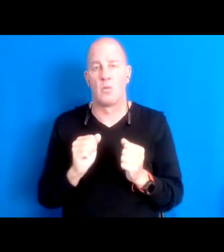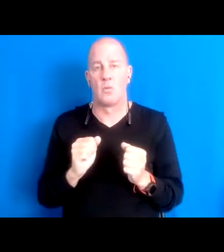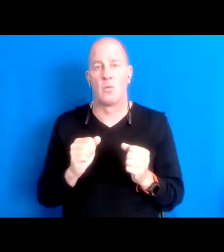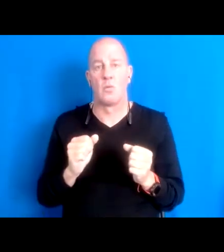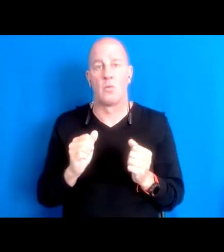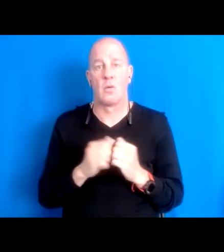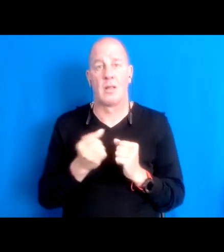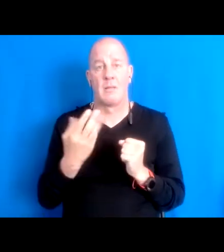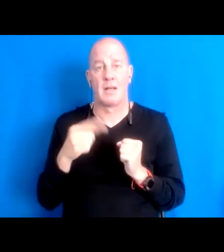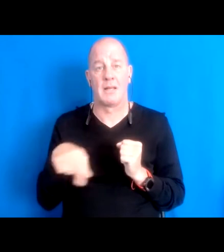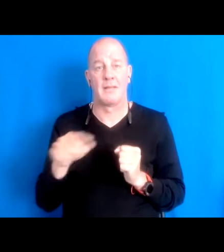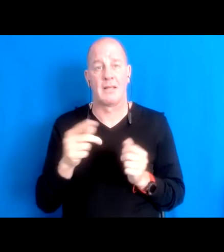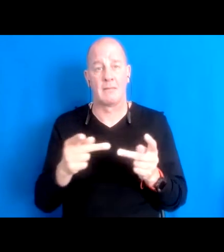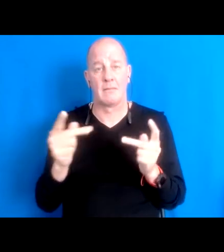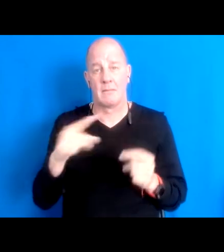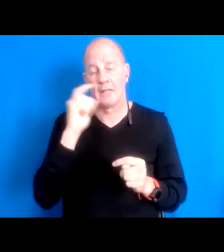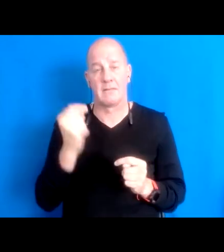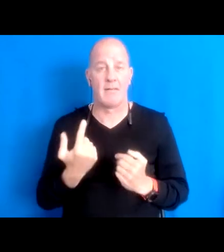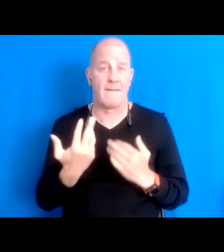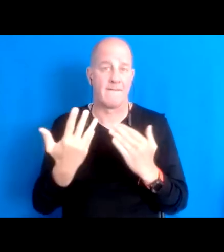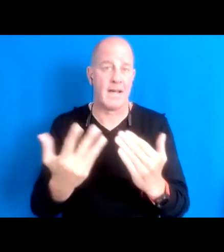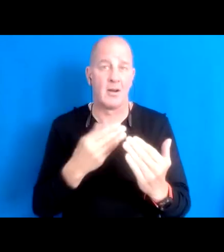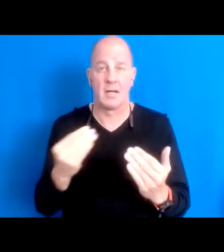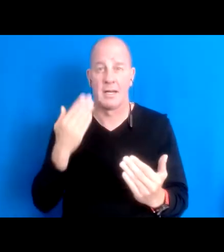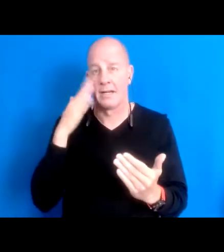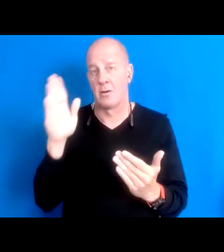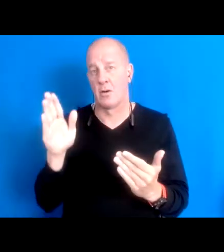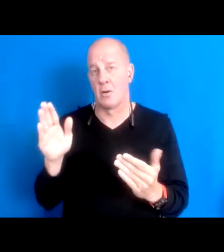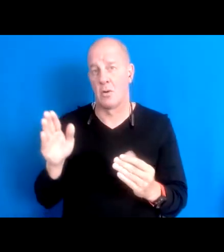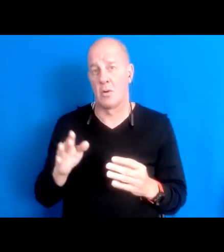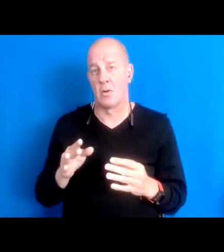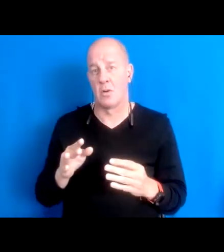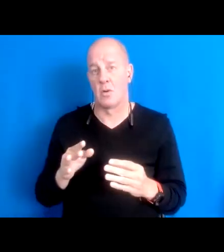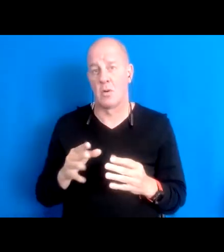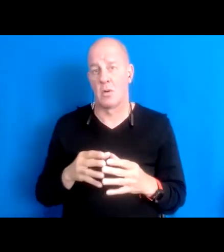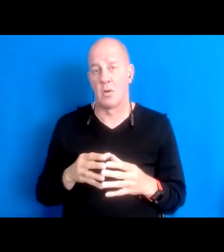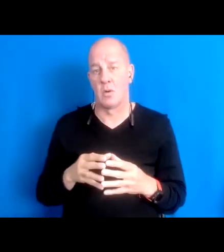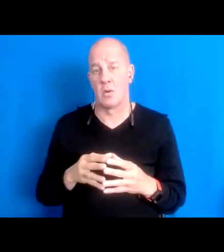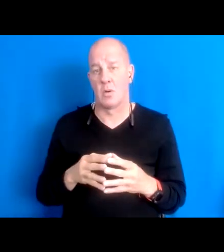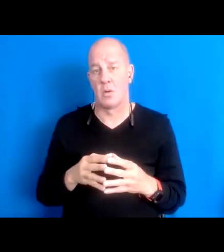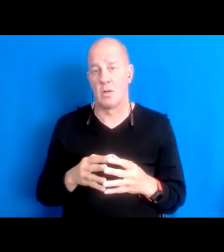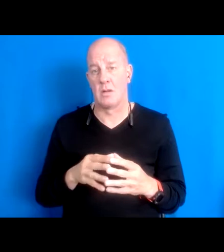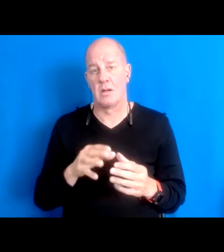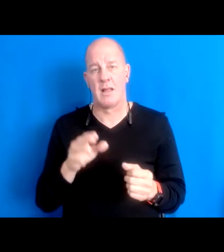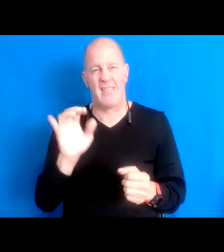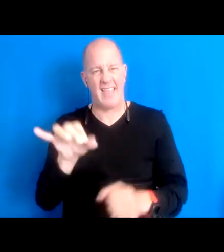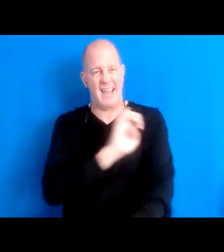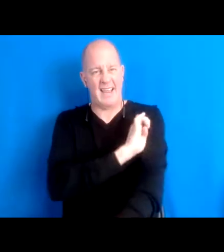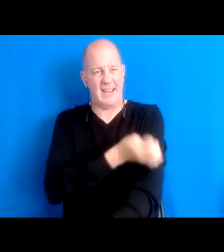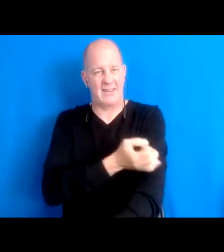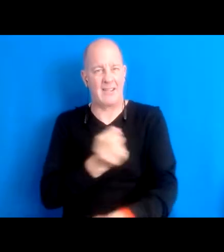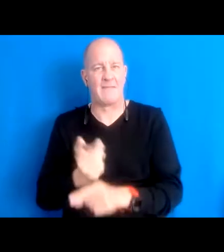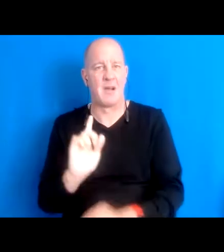because of these buyers and I don't know where the energy is coming from as far as like the